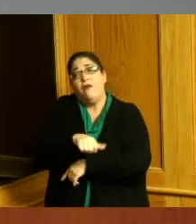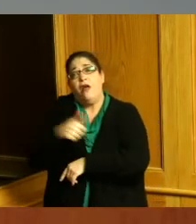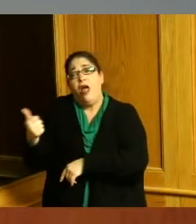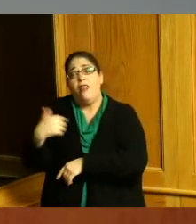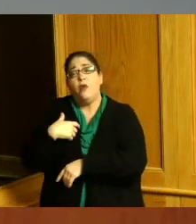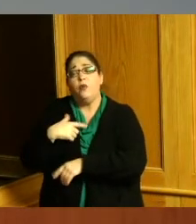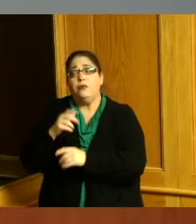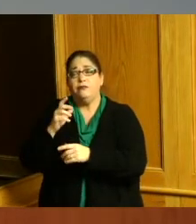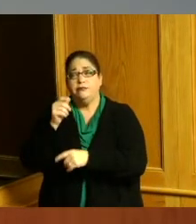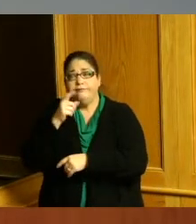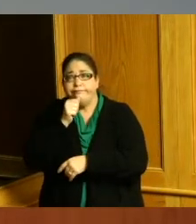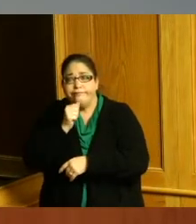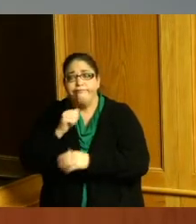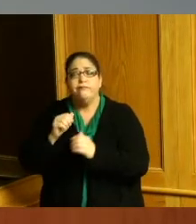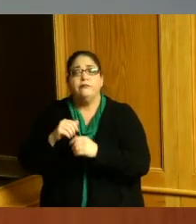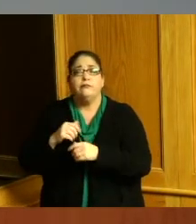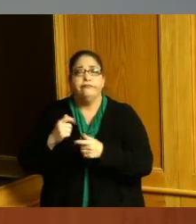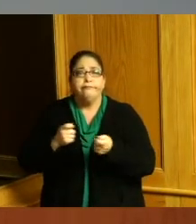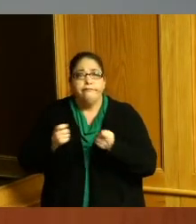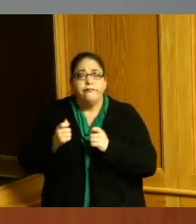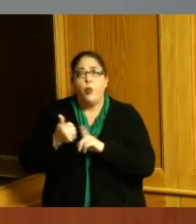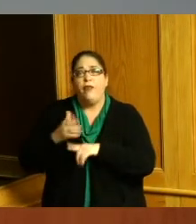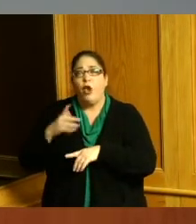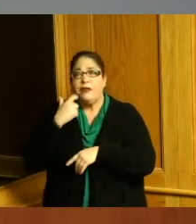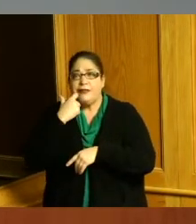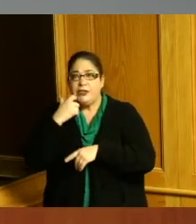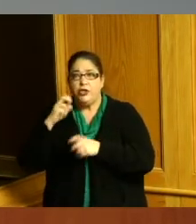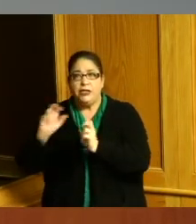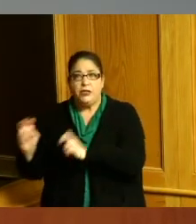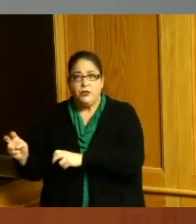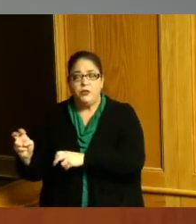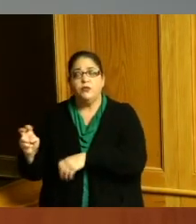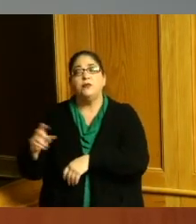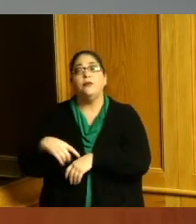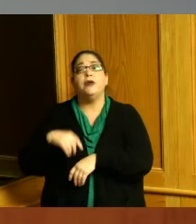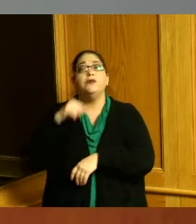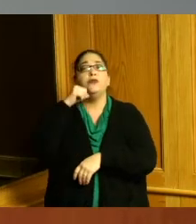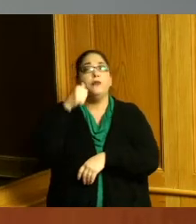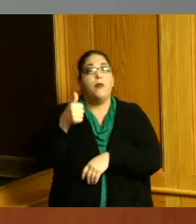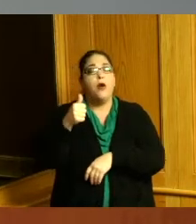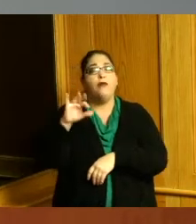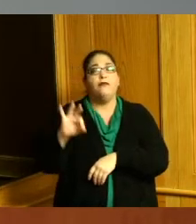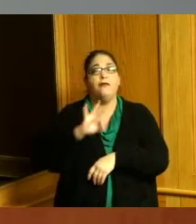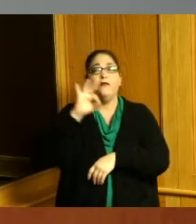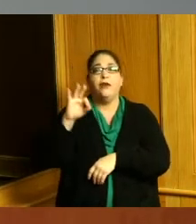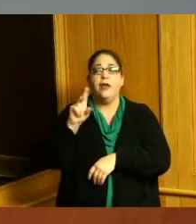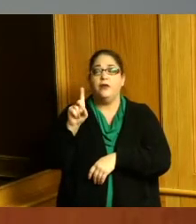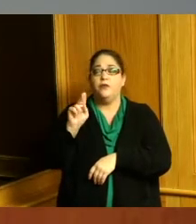is going to be open again tomorrow on Friday at the duke convention center from 10 to one